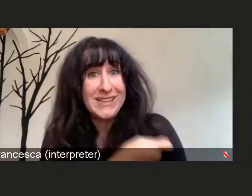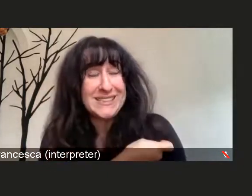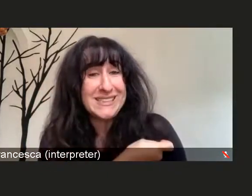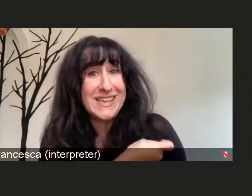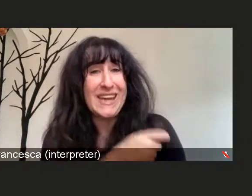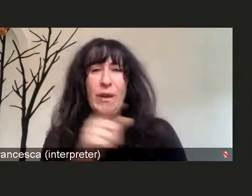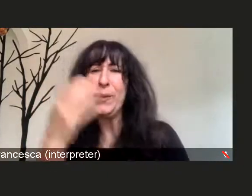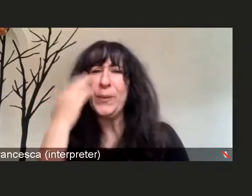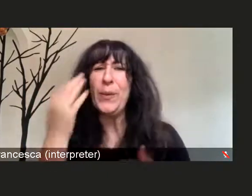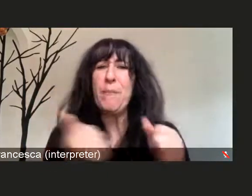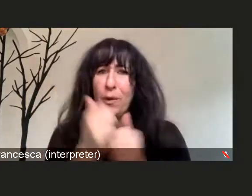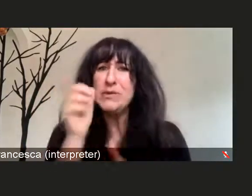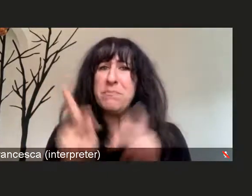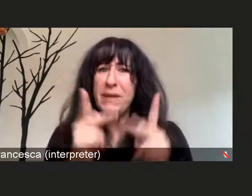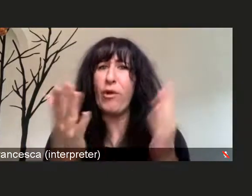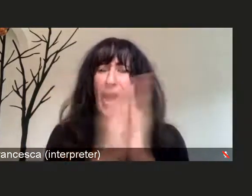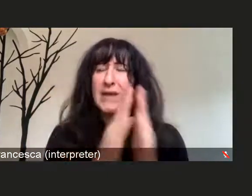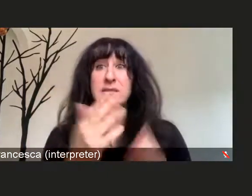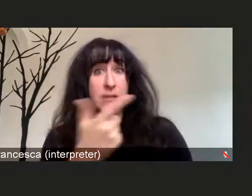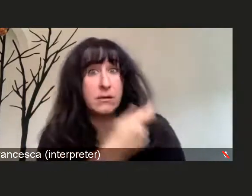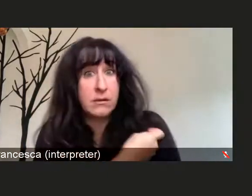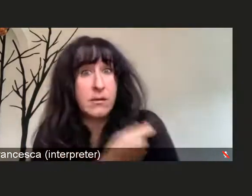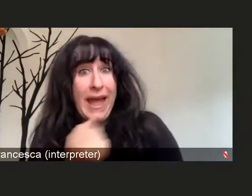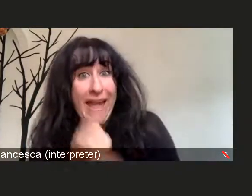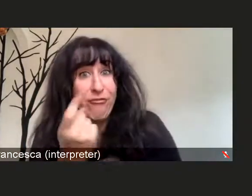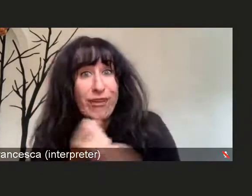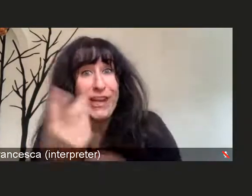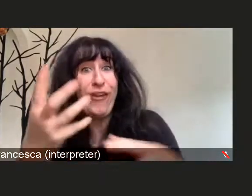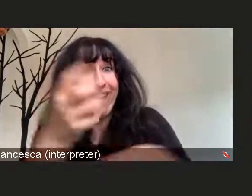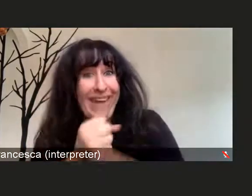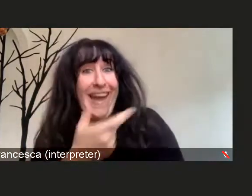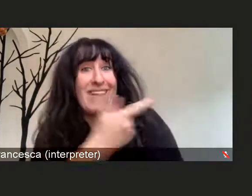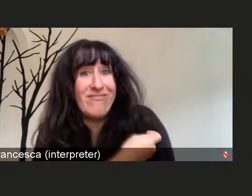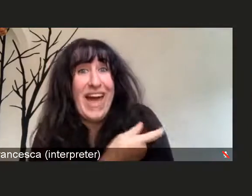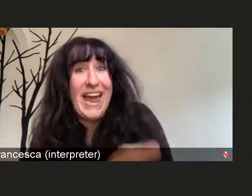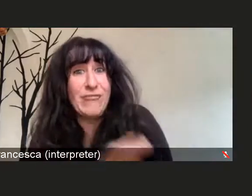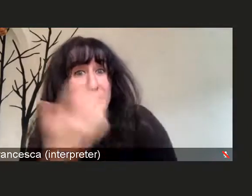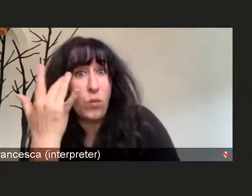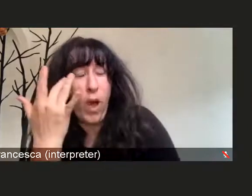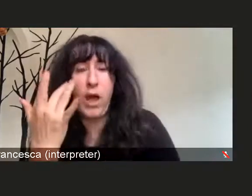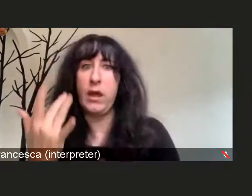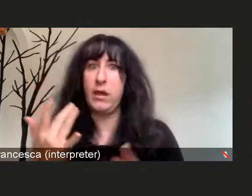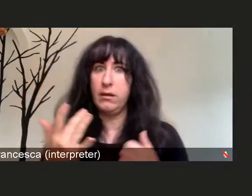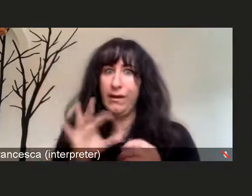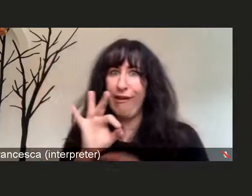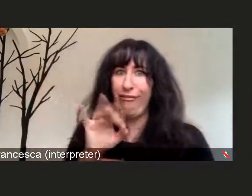because the flu virus changes every year. There are multiple strains of the virus